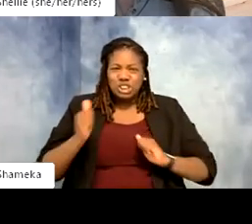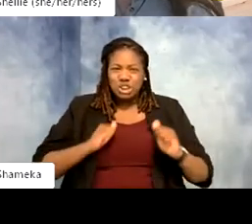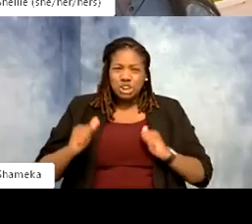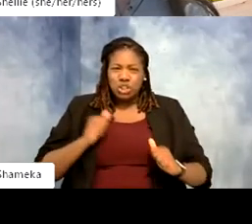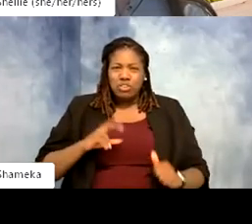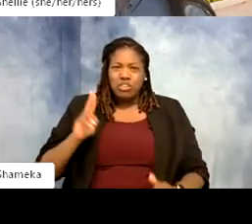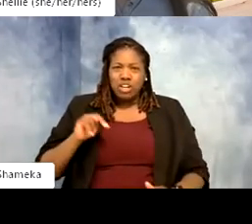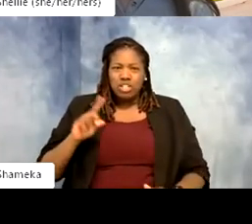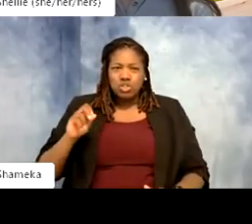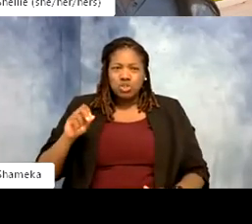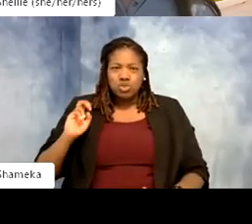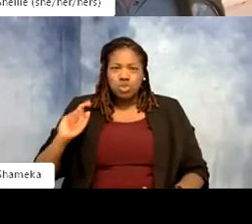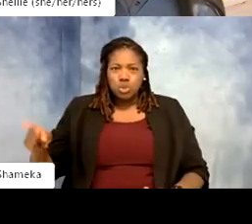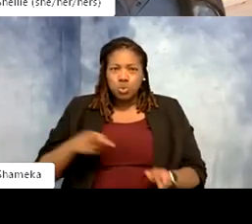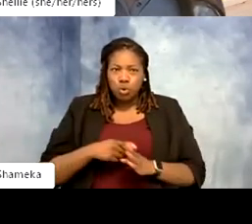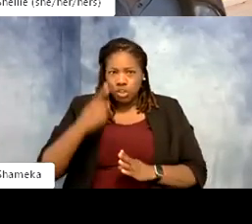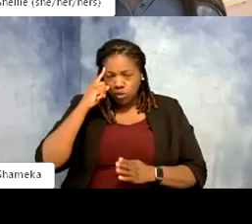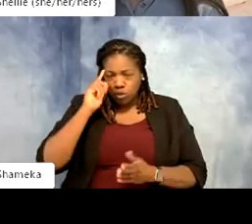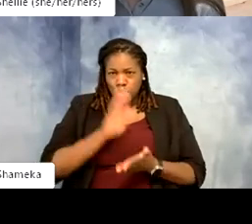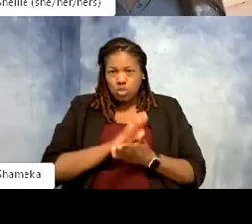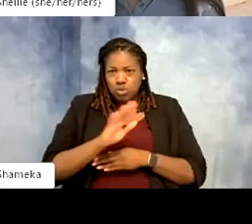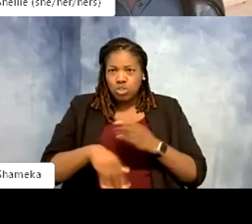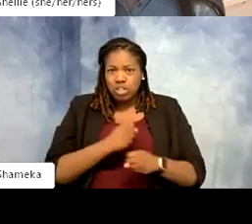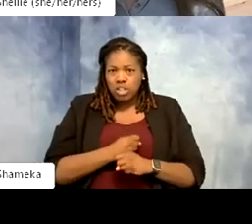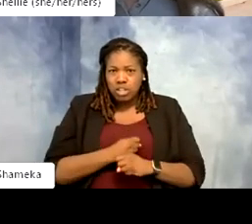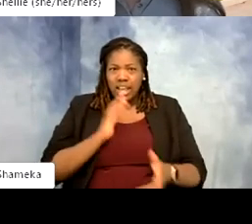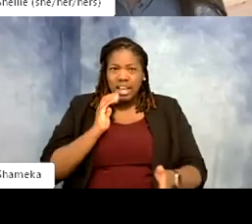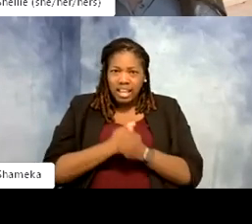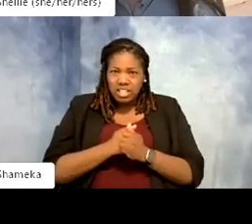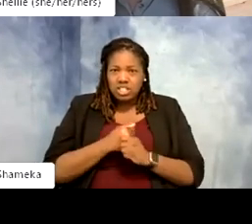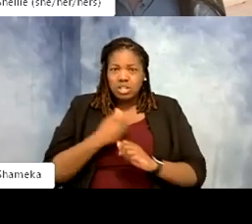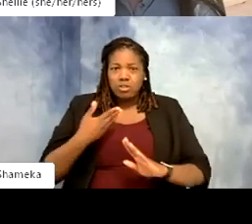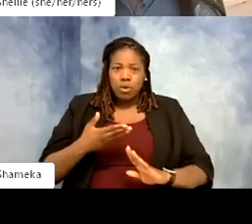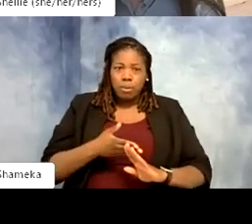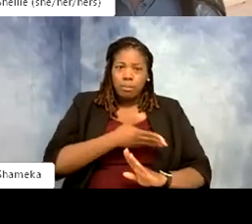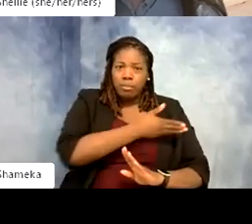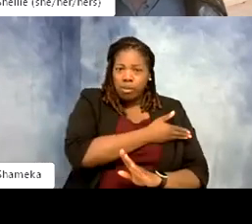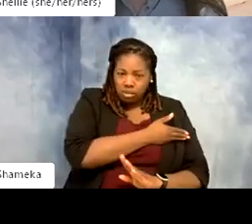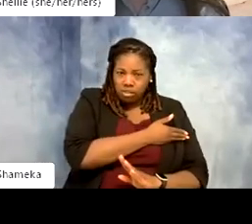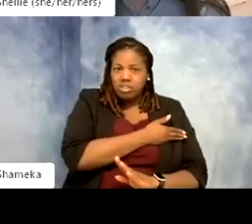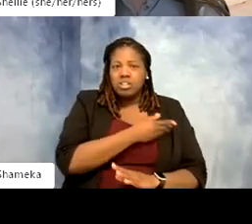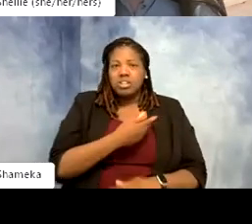school year, so be sure to catch up on all previous episodes on our YouTube playlist. And on behalf of